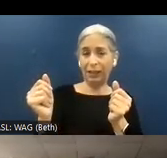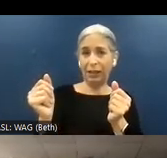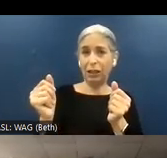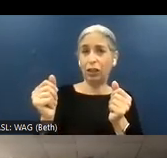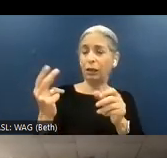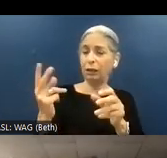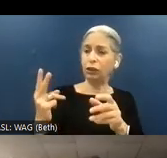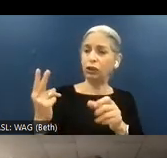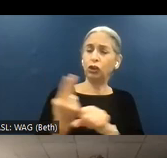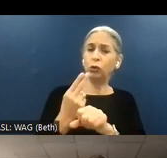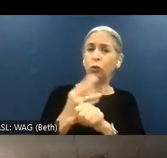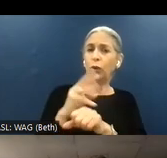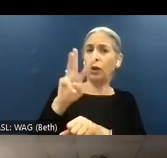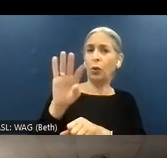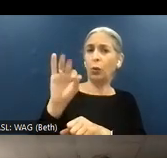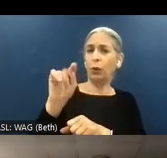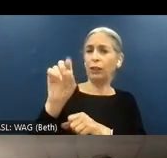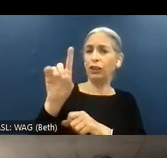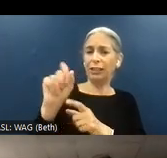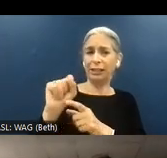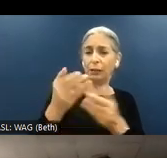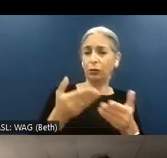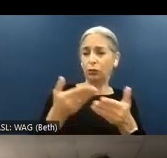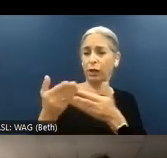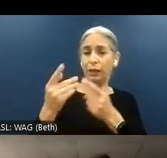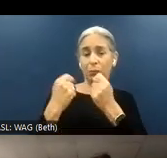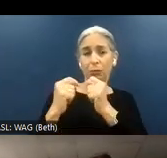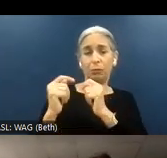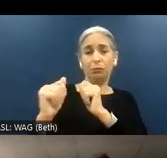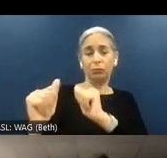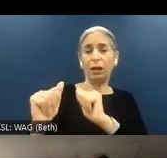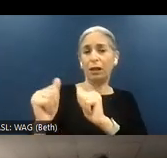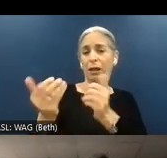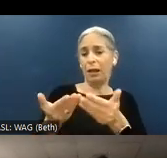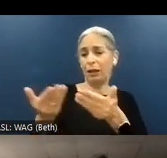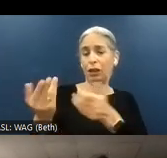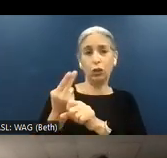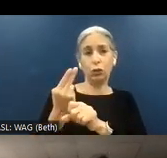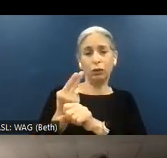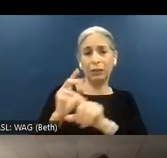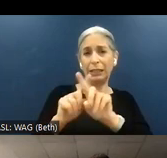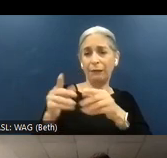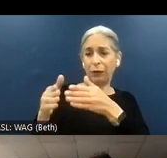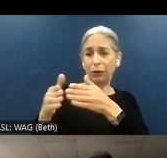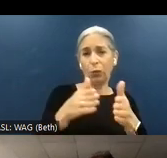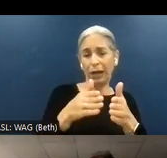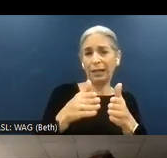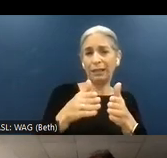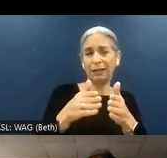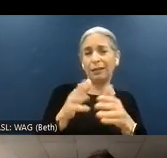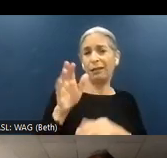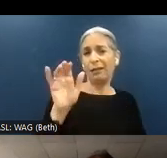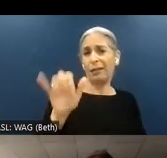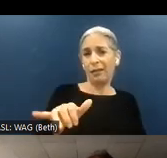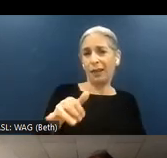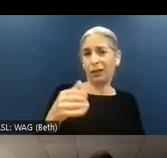trying to provide the users or keep users with alternative ways to do what they already